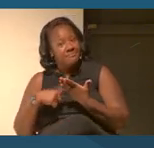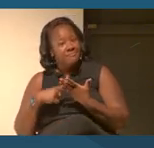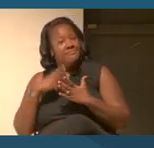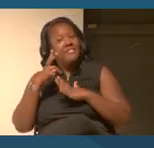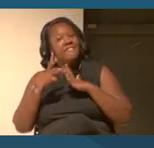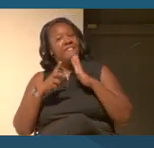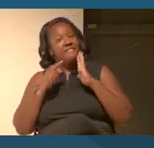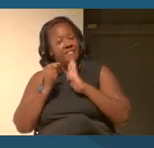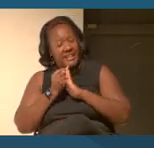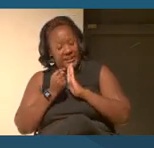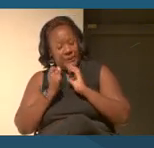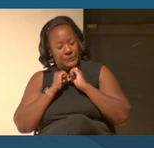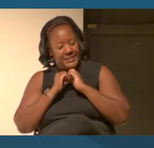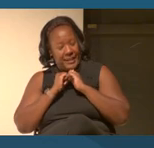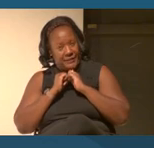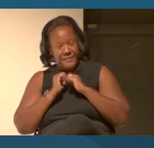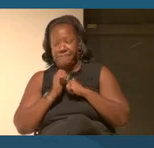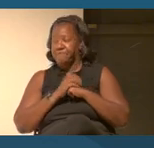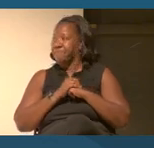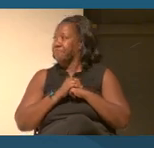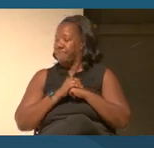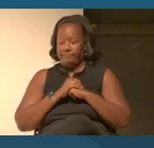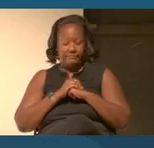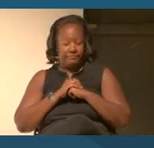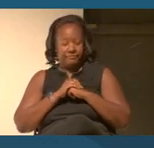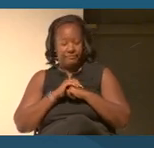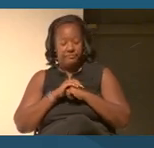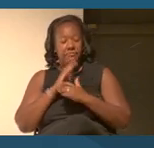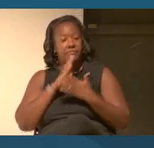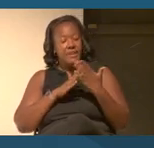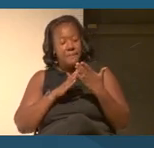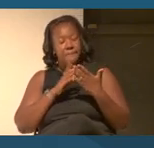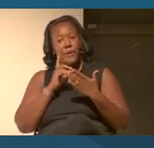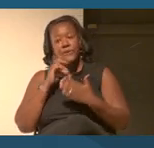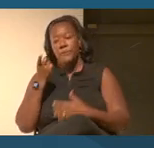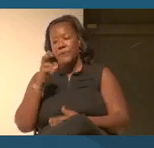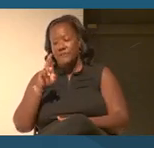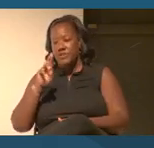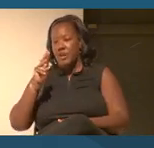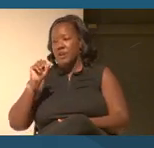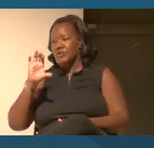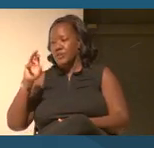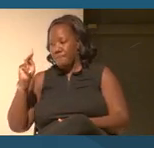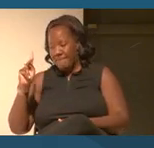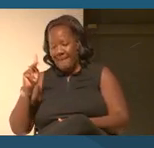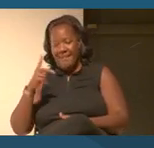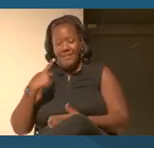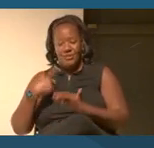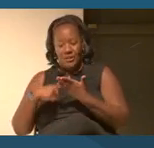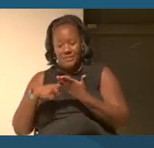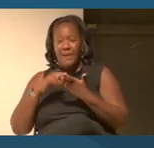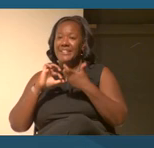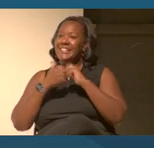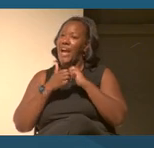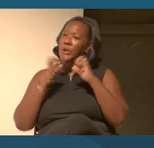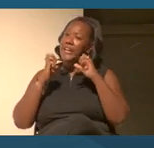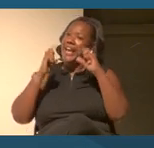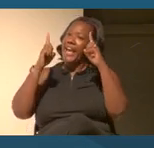So, part of what Dr Mack and my team talked about is how might an educator use this video, right?